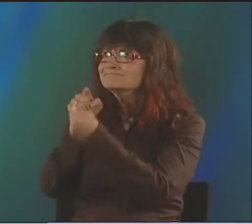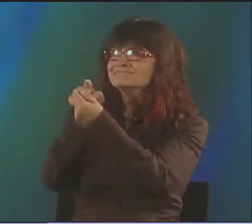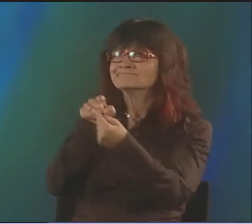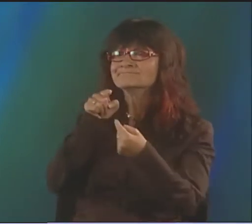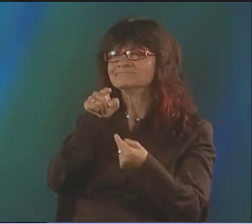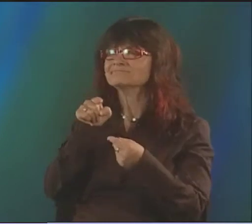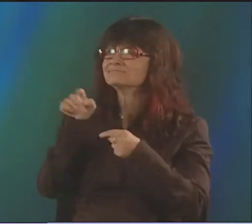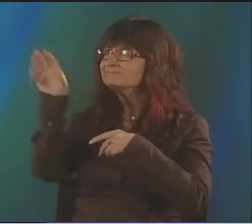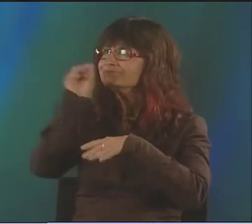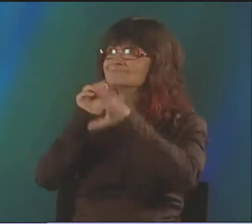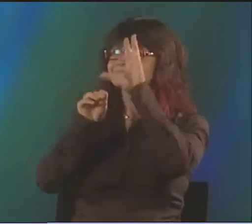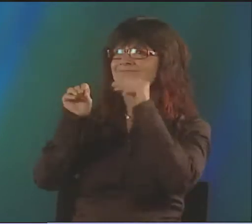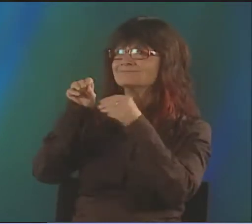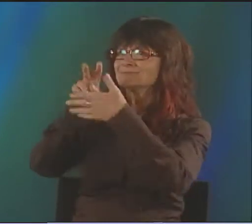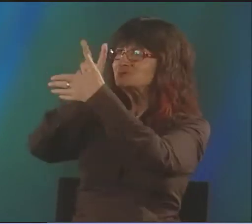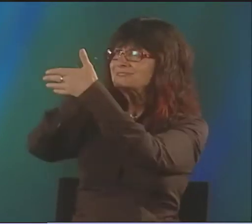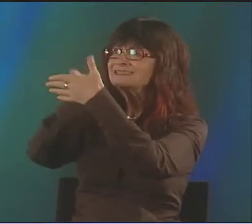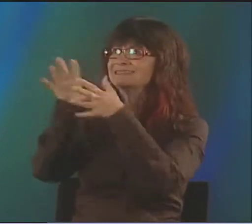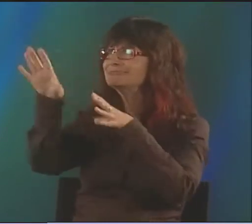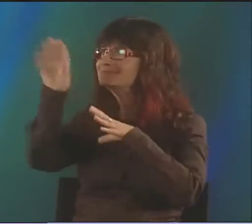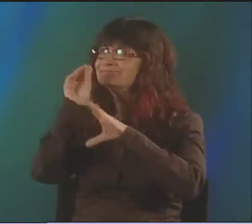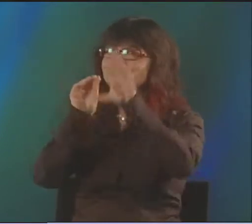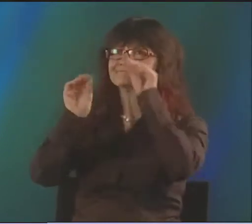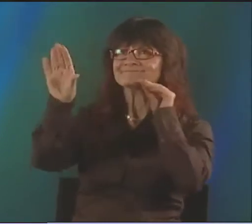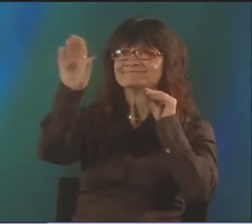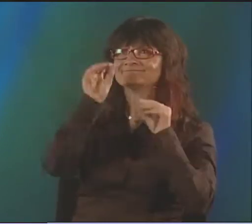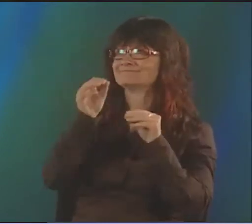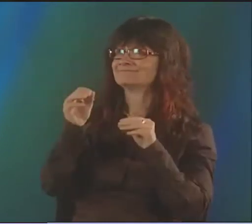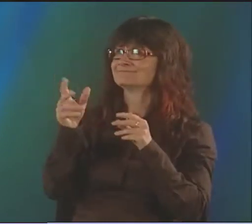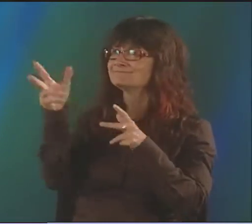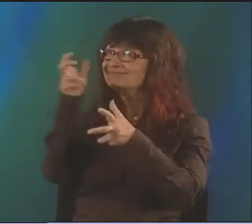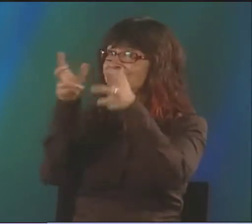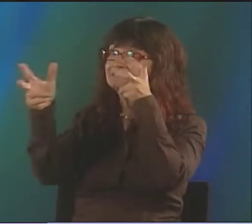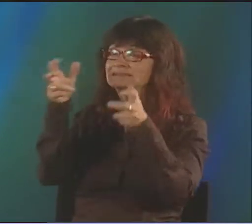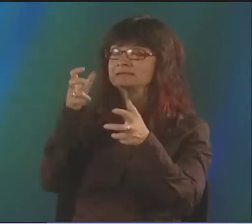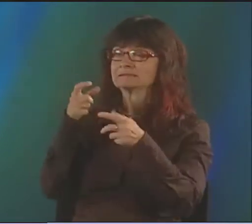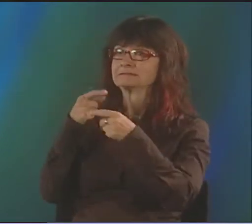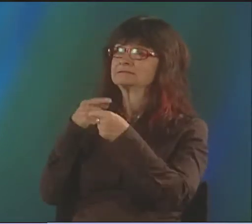IT WAS REALLY A STRUGGLE. I WAS ALWAYS HAVING TO GUESS TO FILL IN THE GAPS.